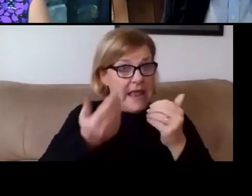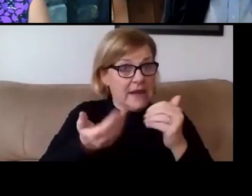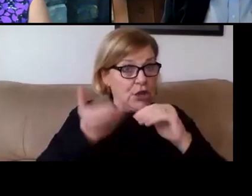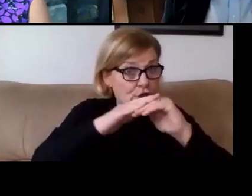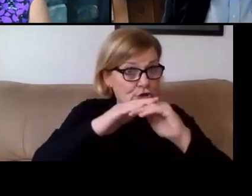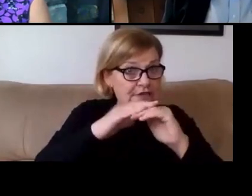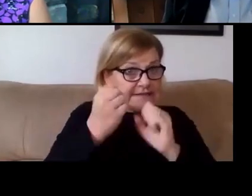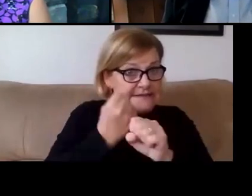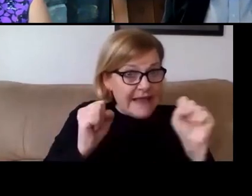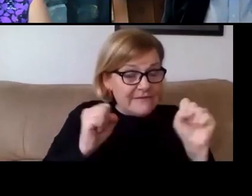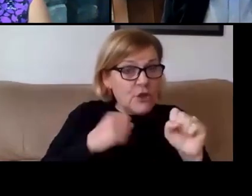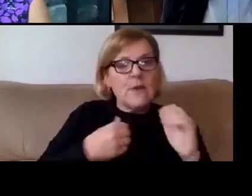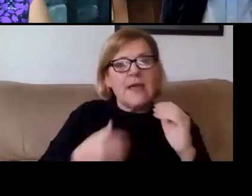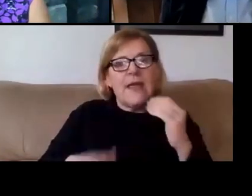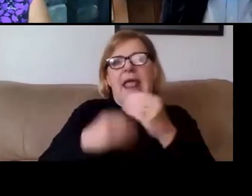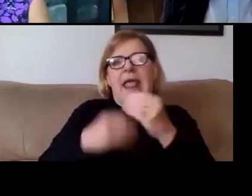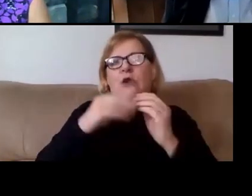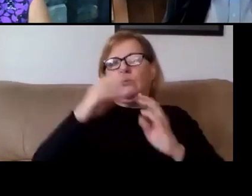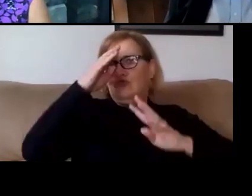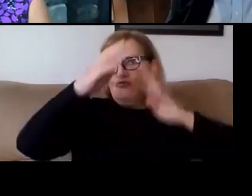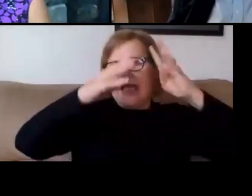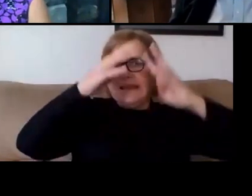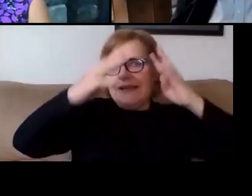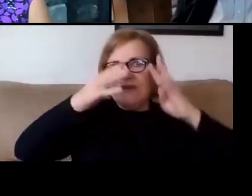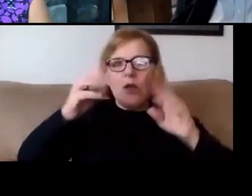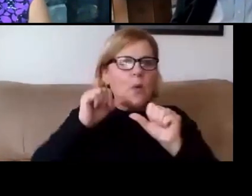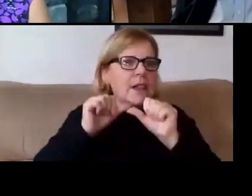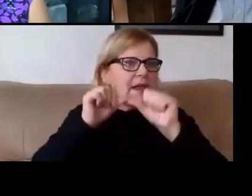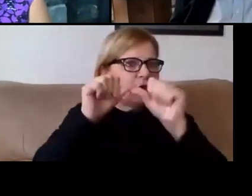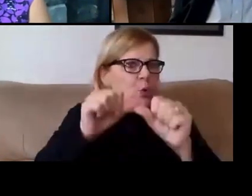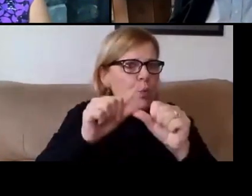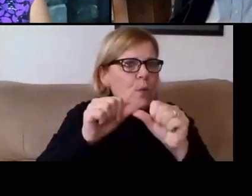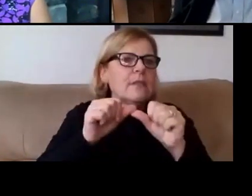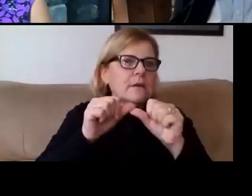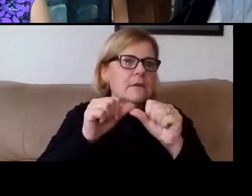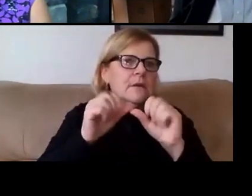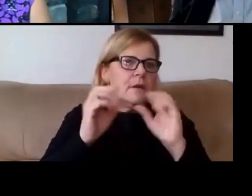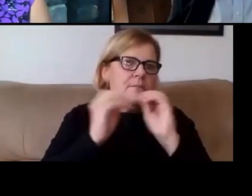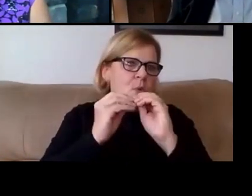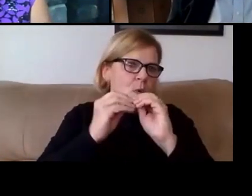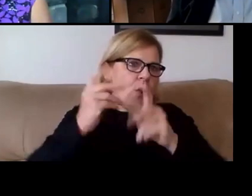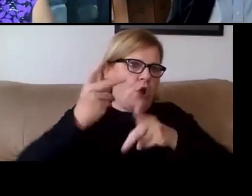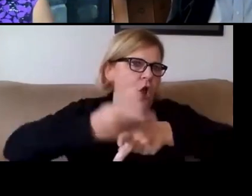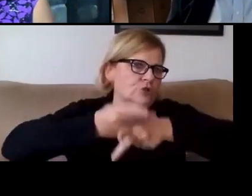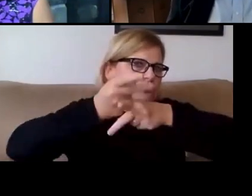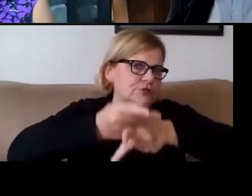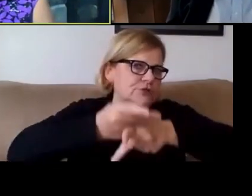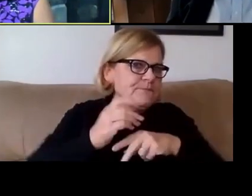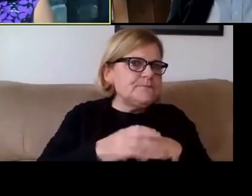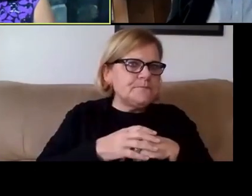and we can add that with creativity, but continue with an abundance of caution. Thanks.